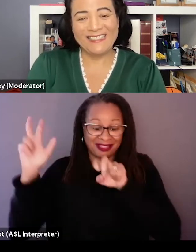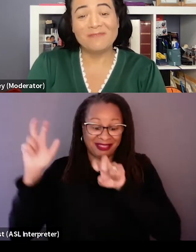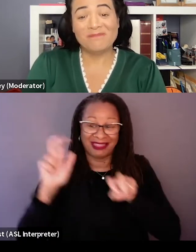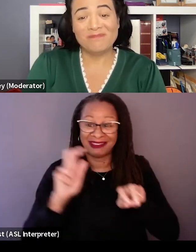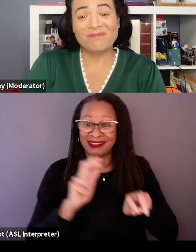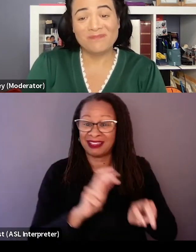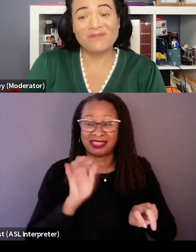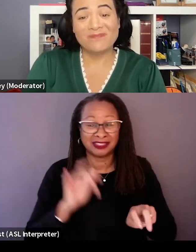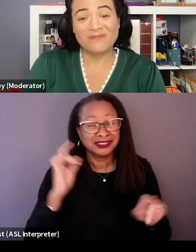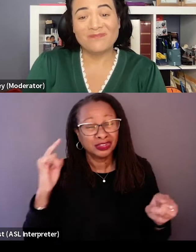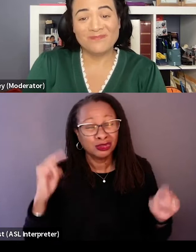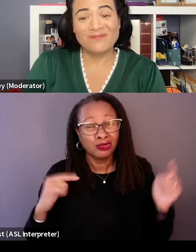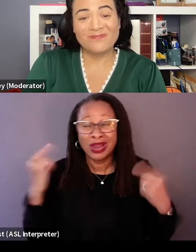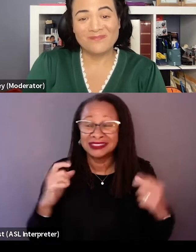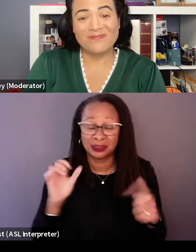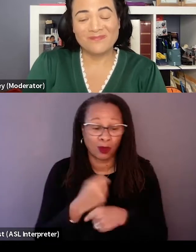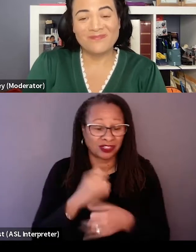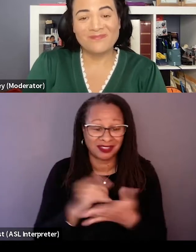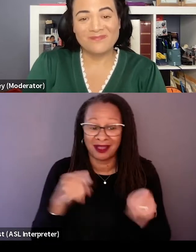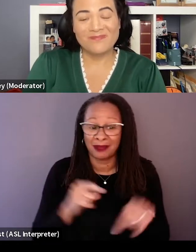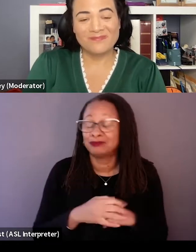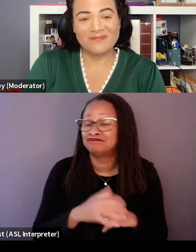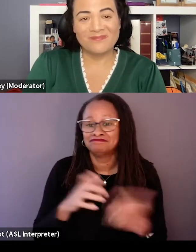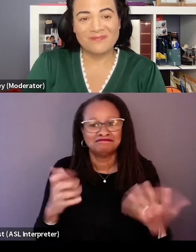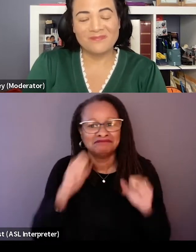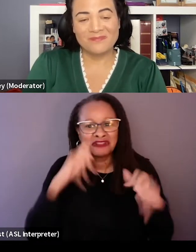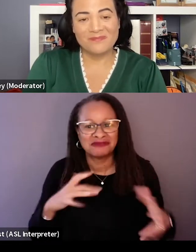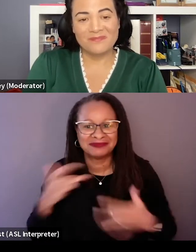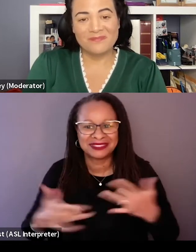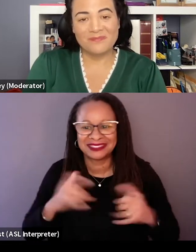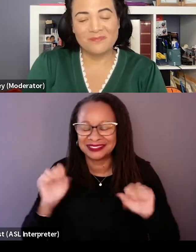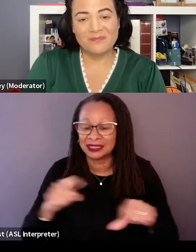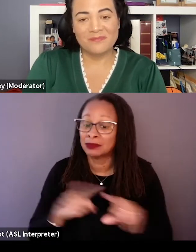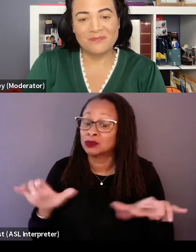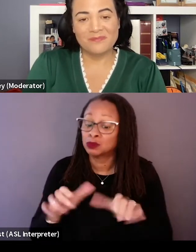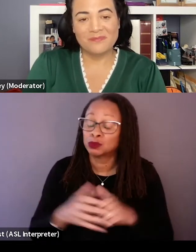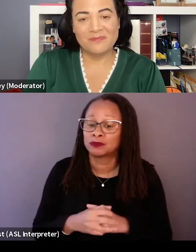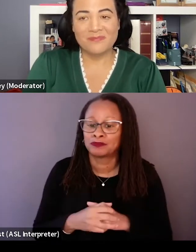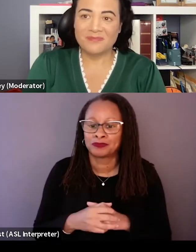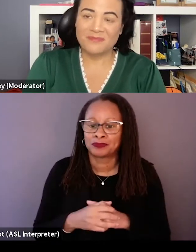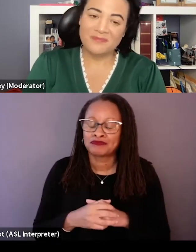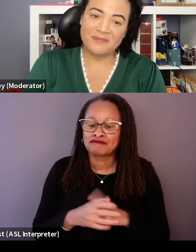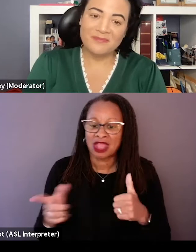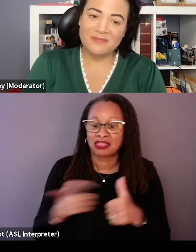And so, watching that come together was incredibly exciting. But what we were doing in the original pitch to ILM